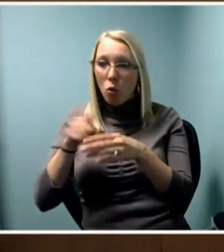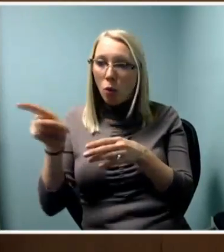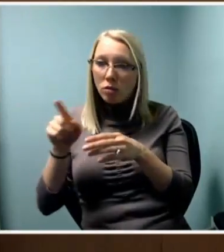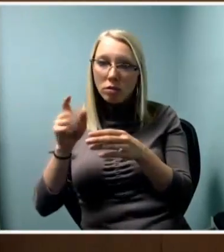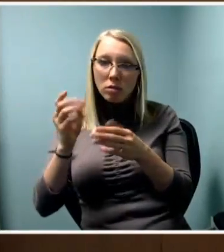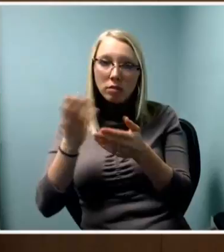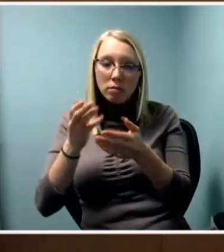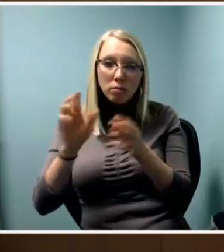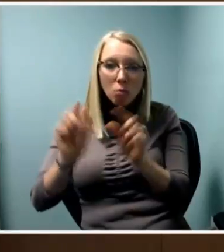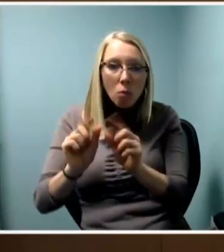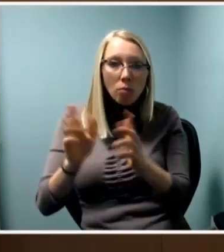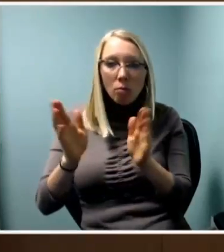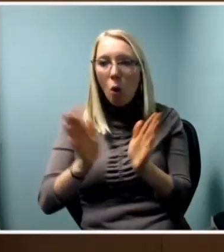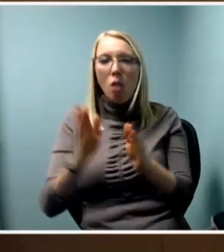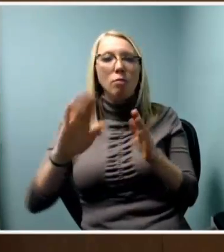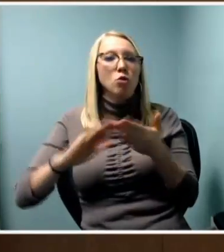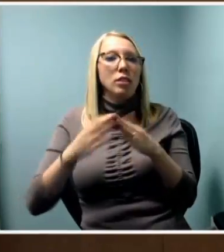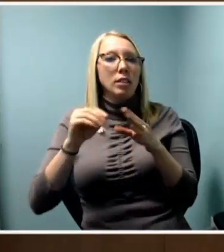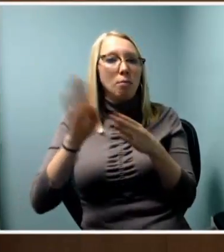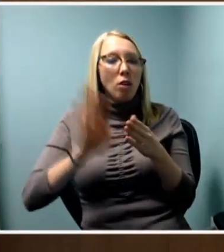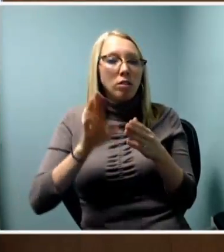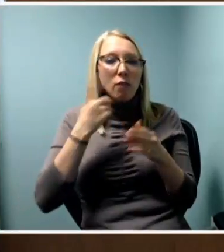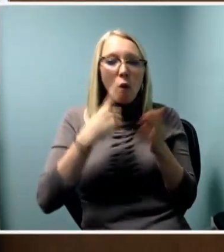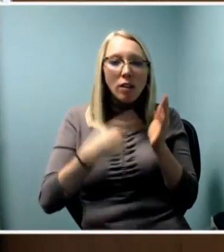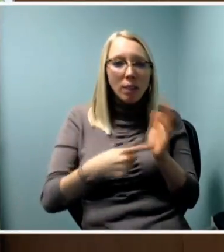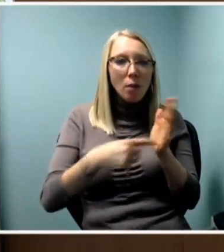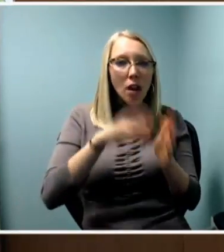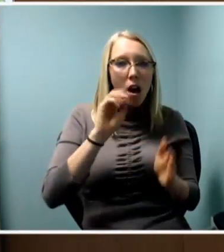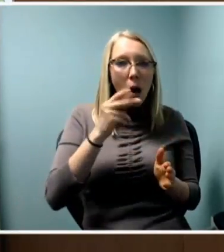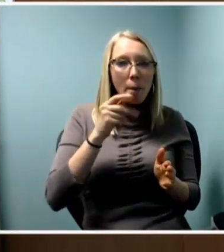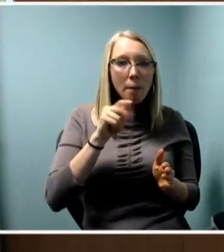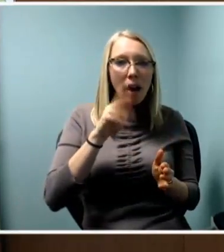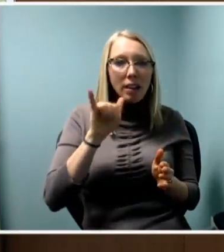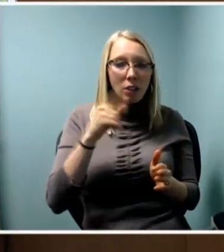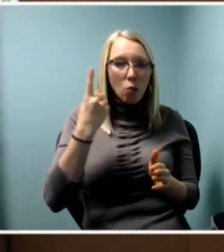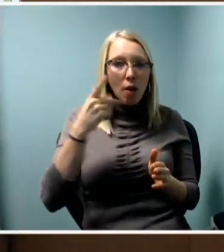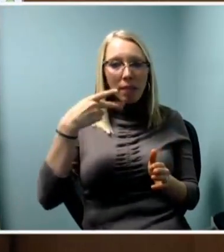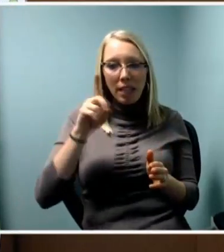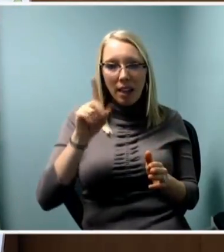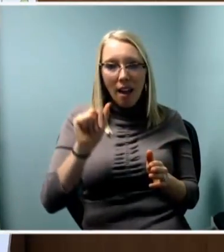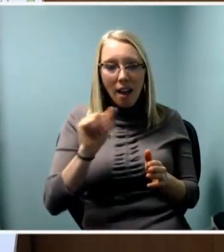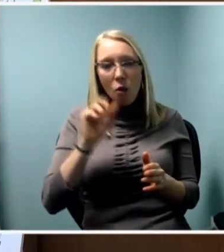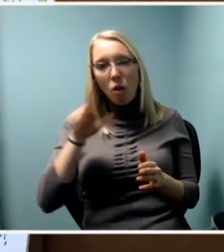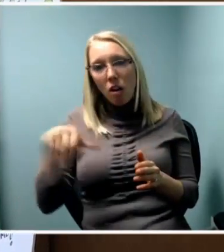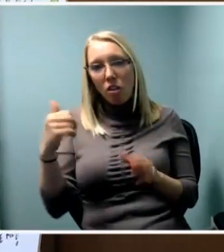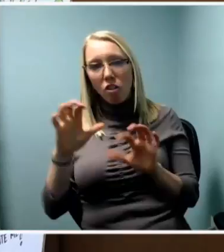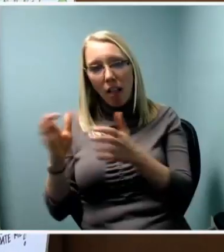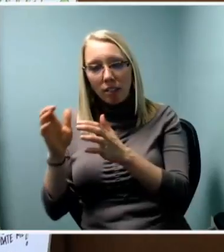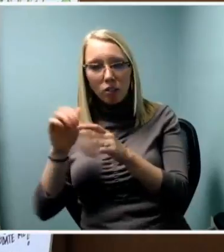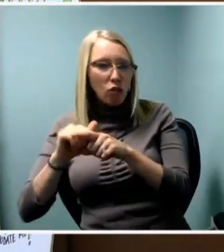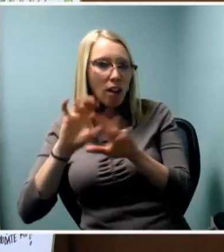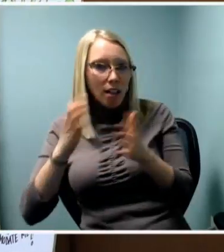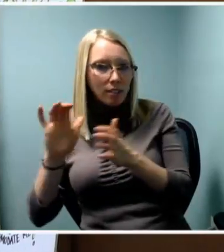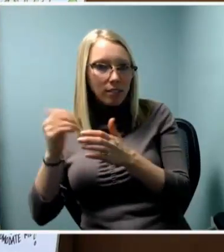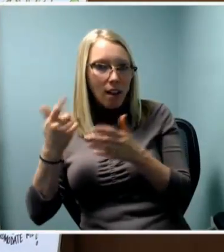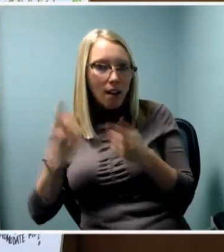like Buck Company wants PDA training classes, or other training classes that happen for actors. Can they be more accessible and what are the obstacles